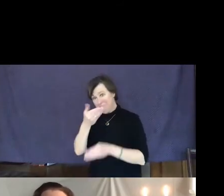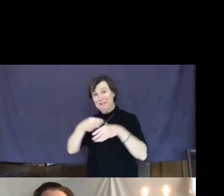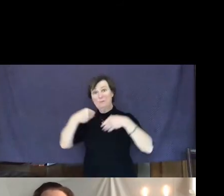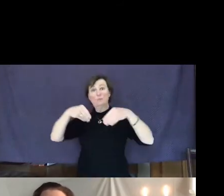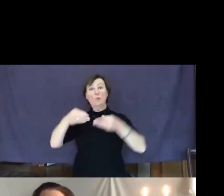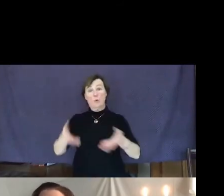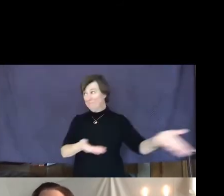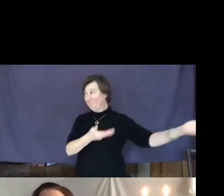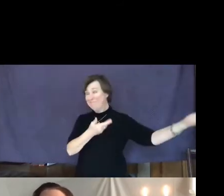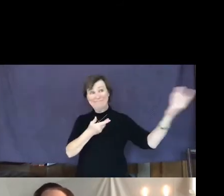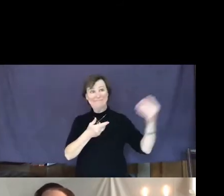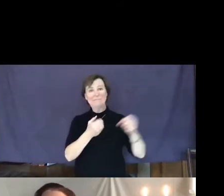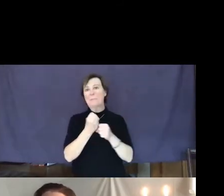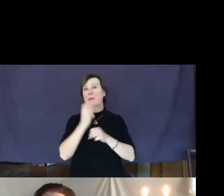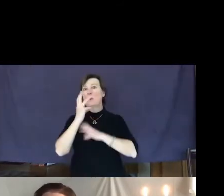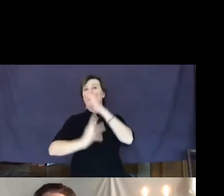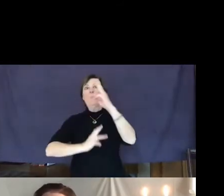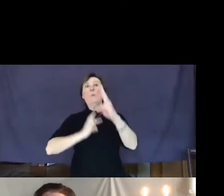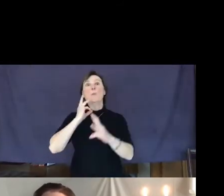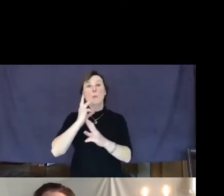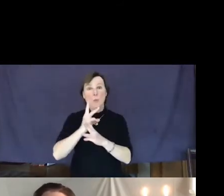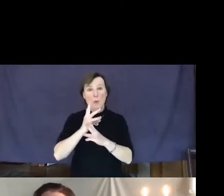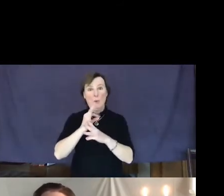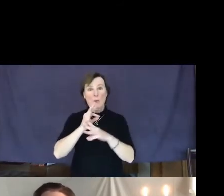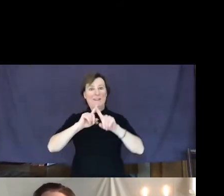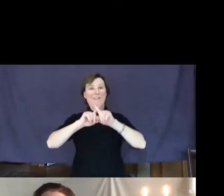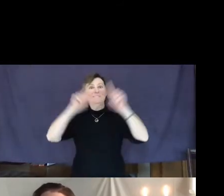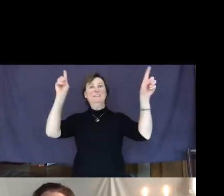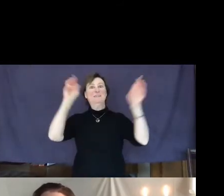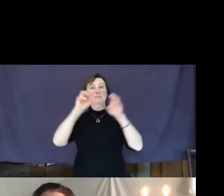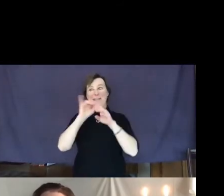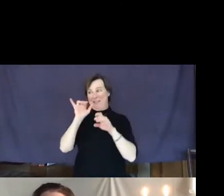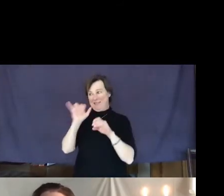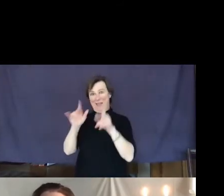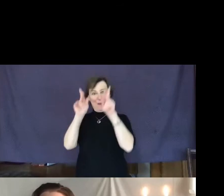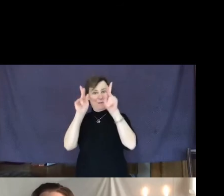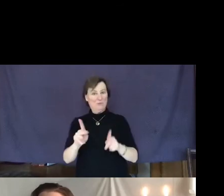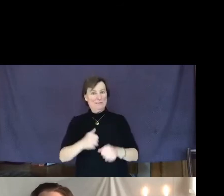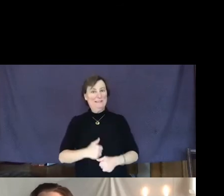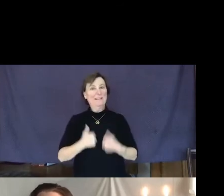could make a world of difference in that person's life.